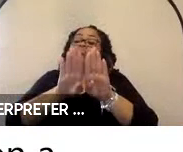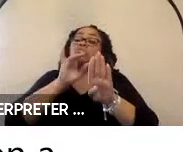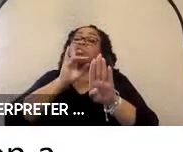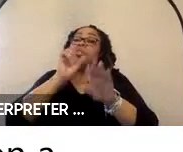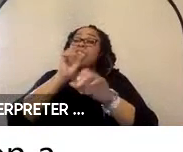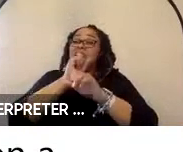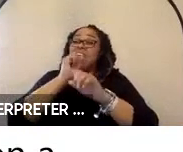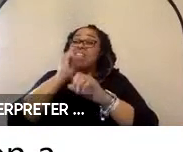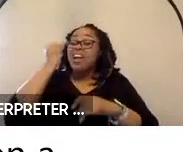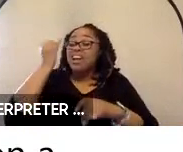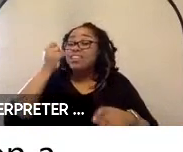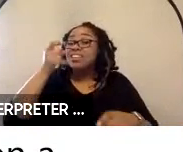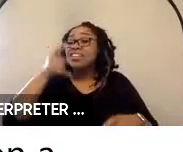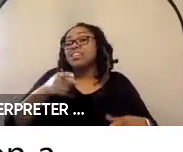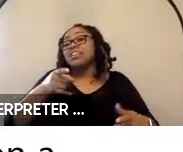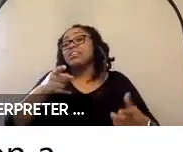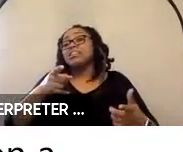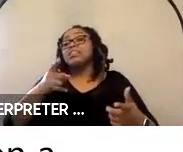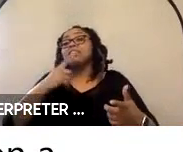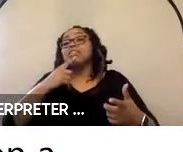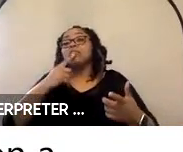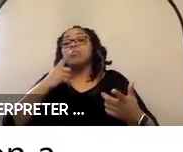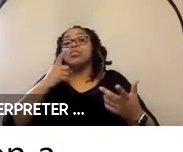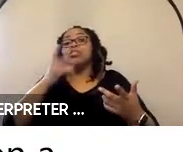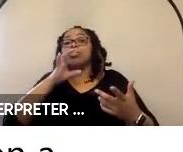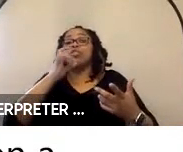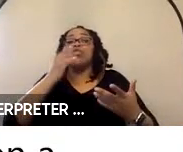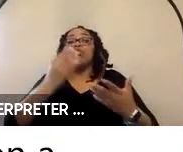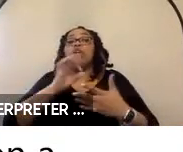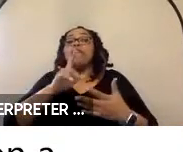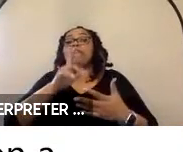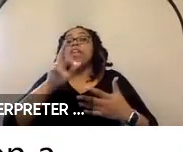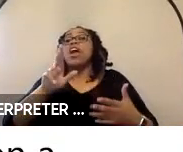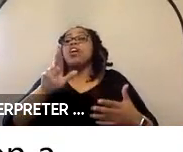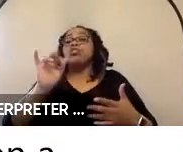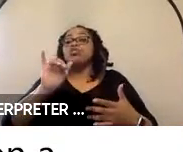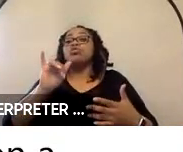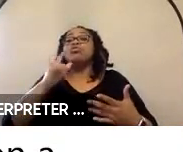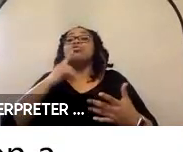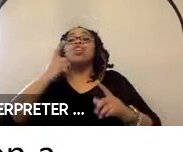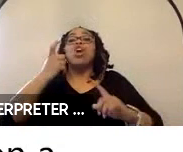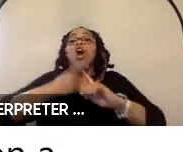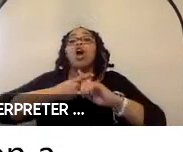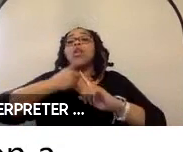are looking at this with New Flyer also is the ability to automate that, opening the